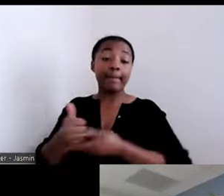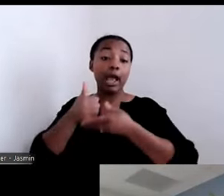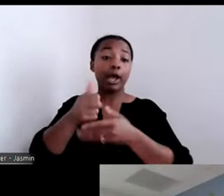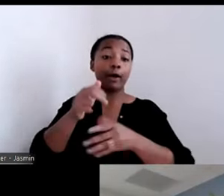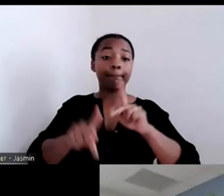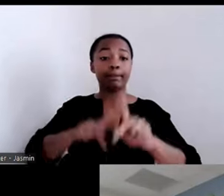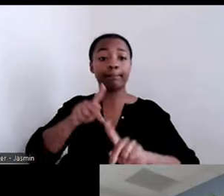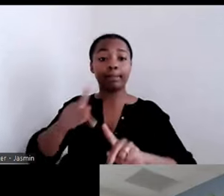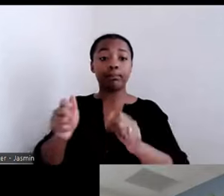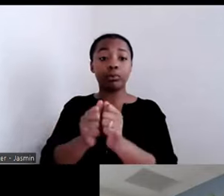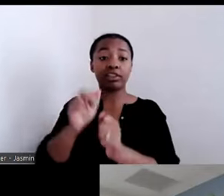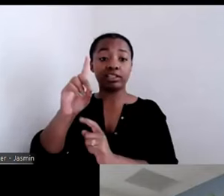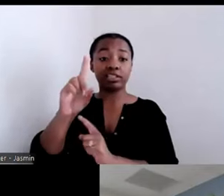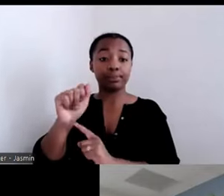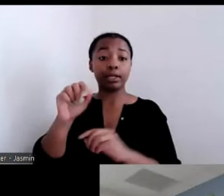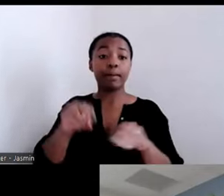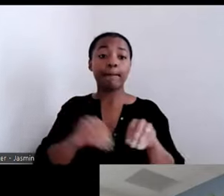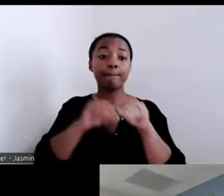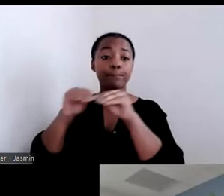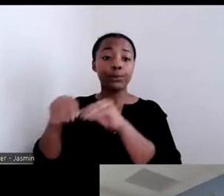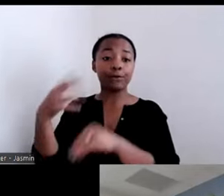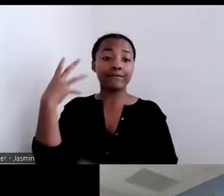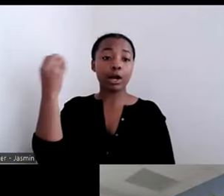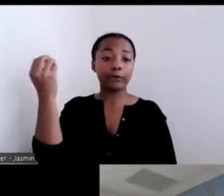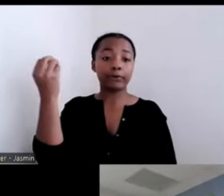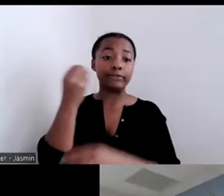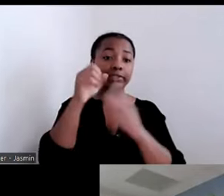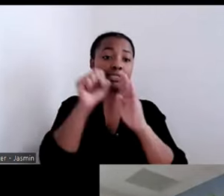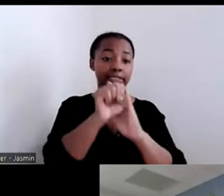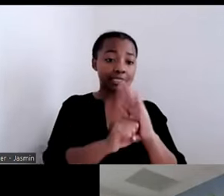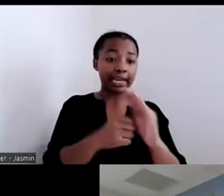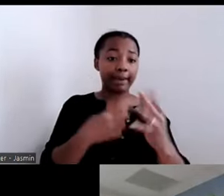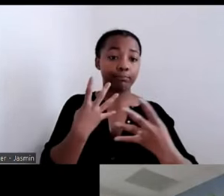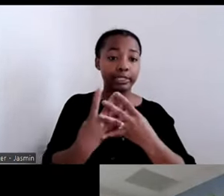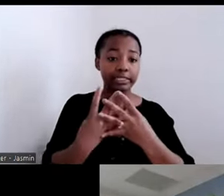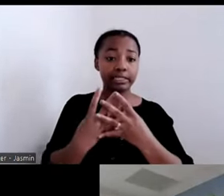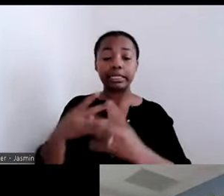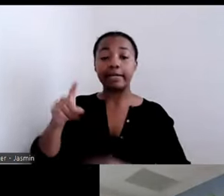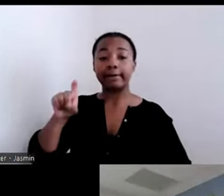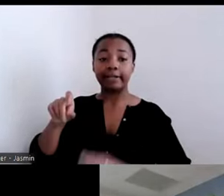Using an individualized re-entry plan based on the activities people want